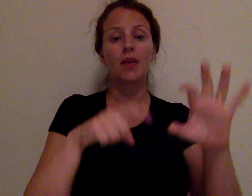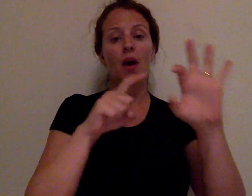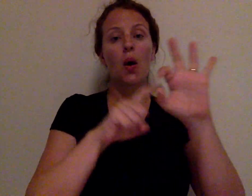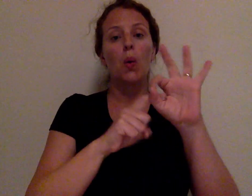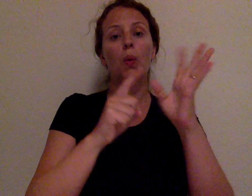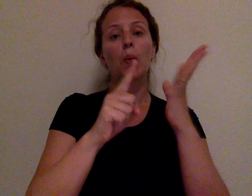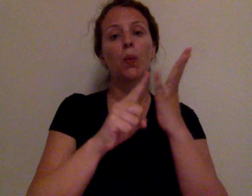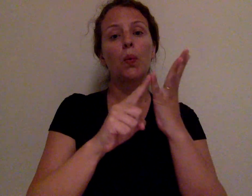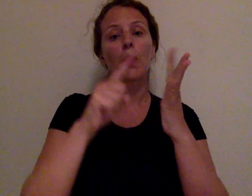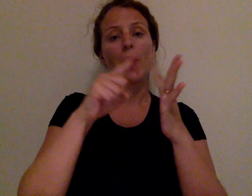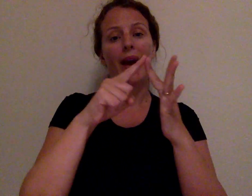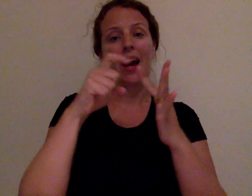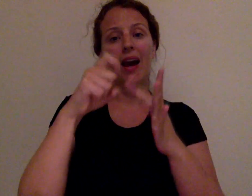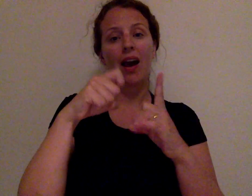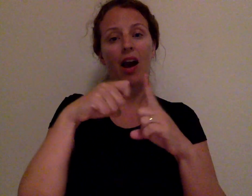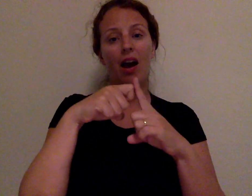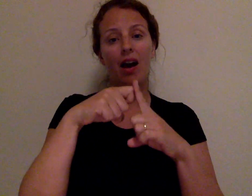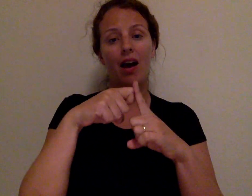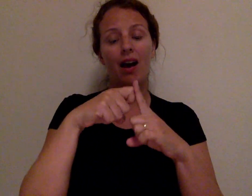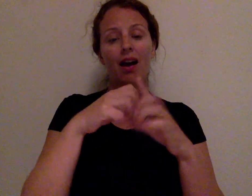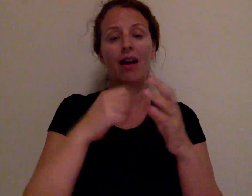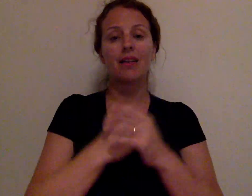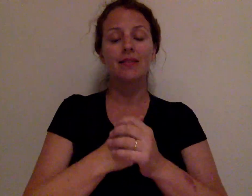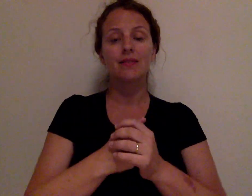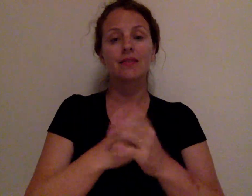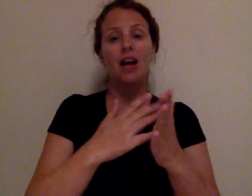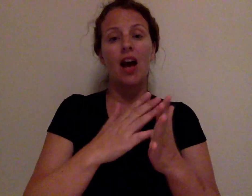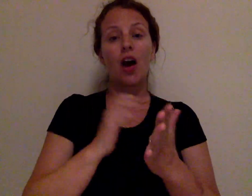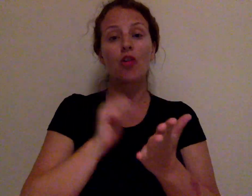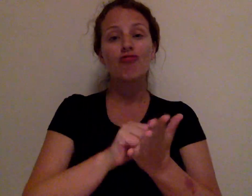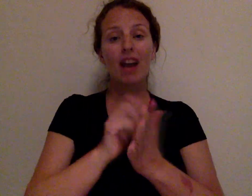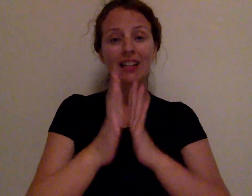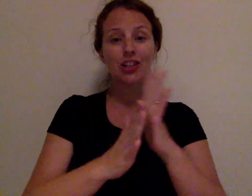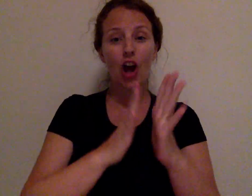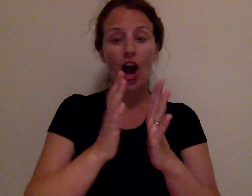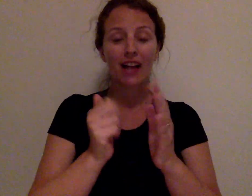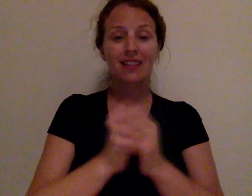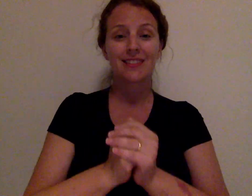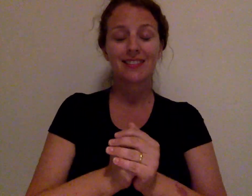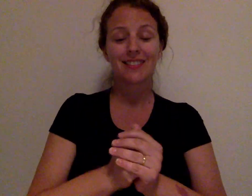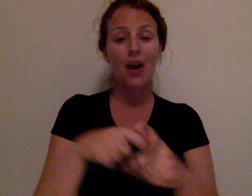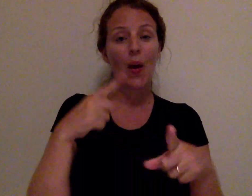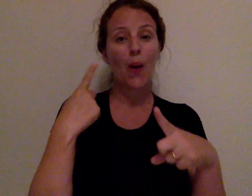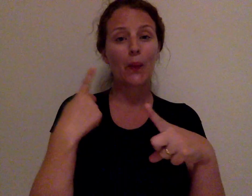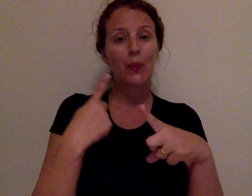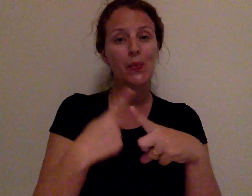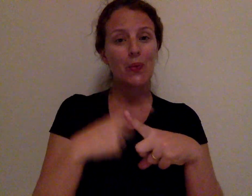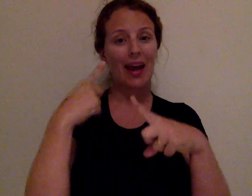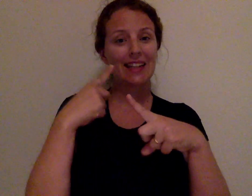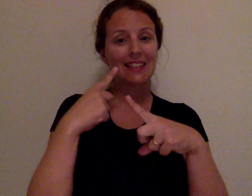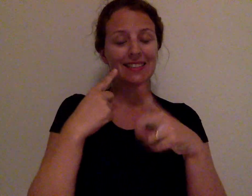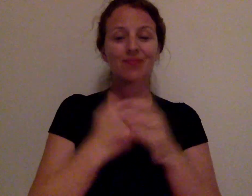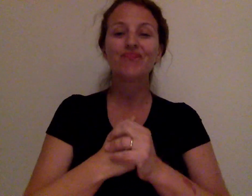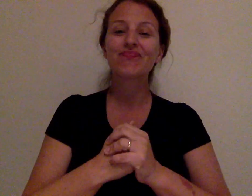QUICK Correct sign, "quick"